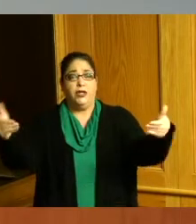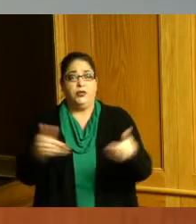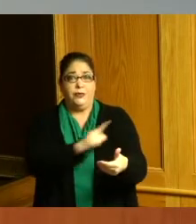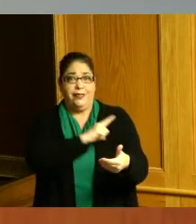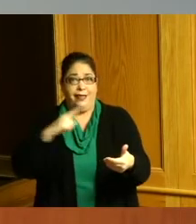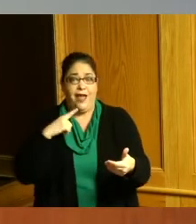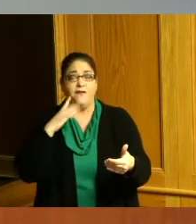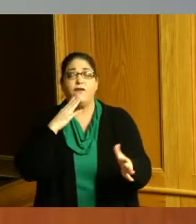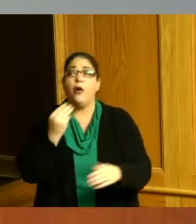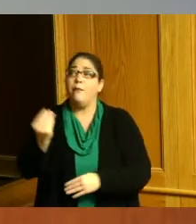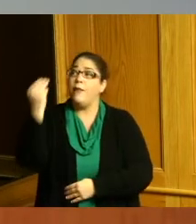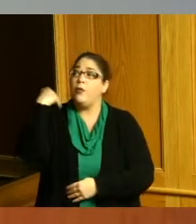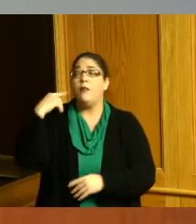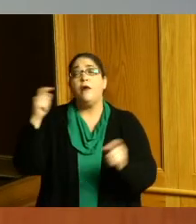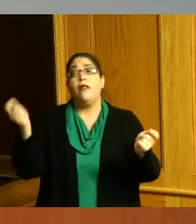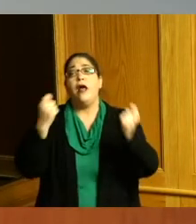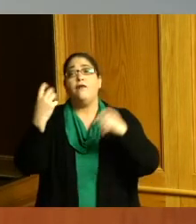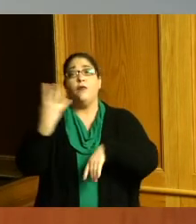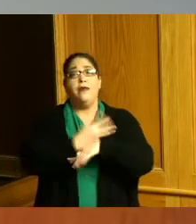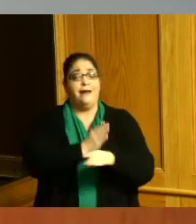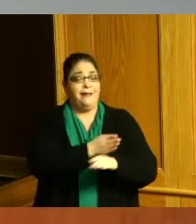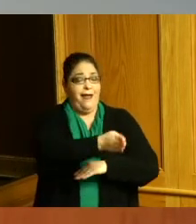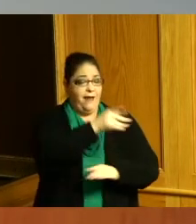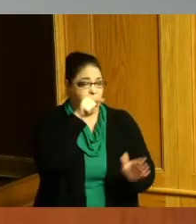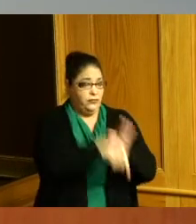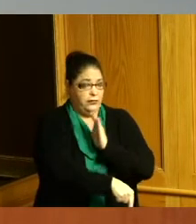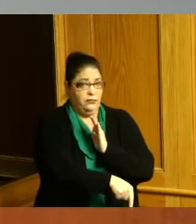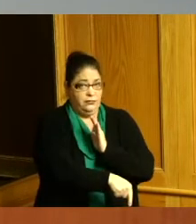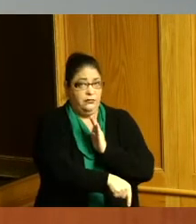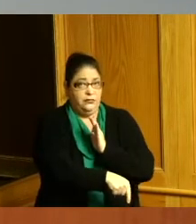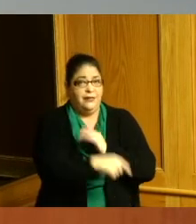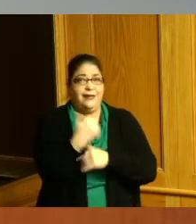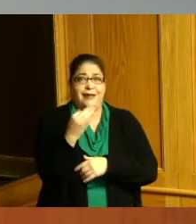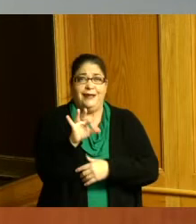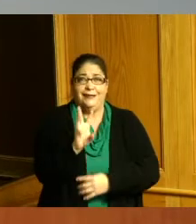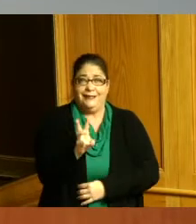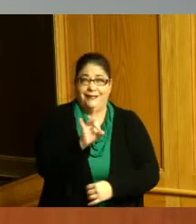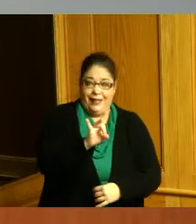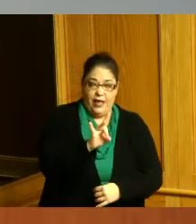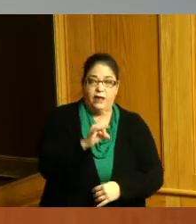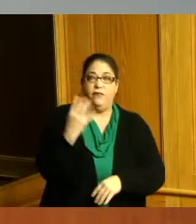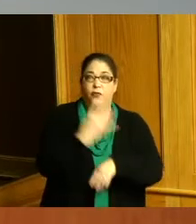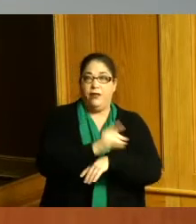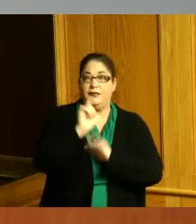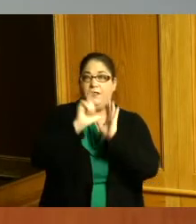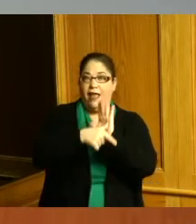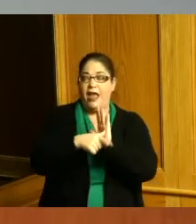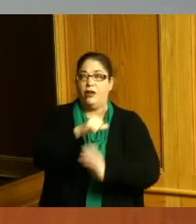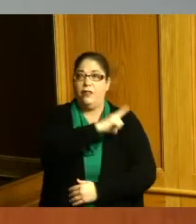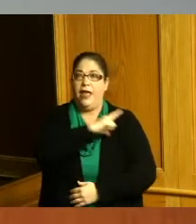holiday four days after Dr King was assassinated in sixty eight the legislation stalled and